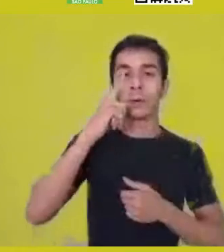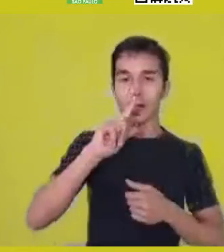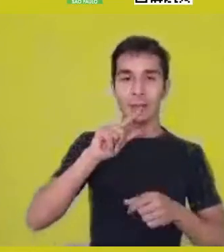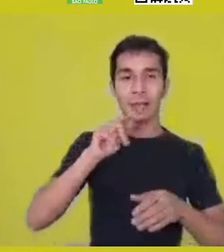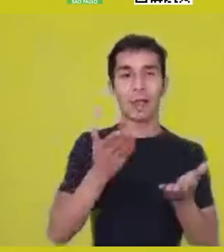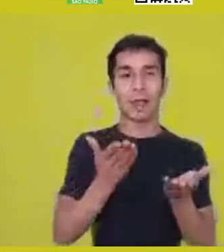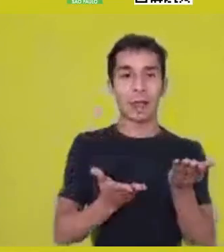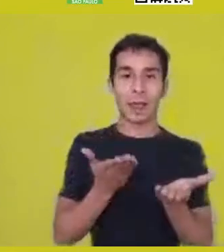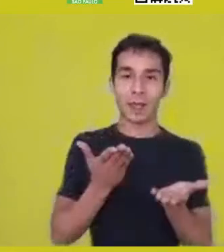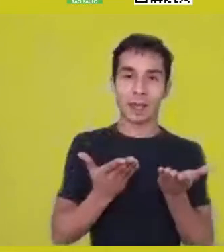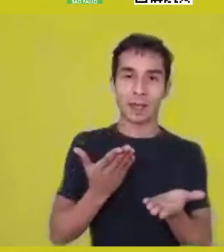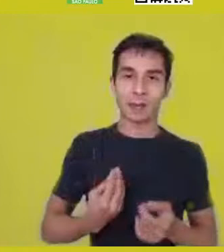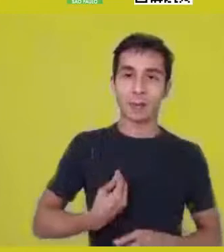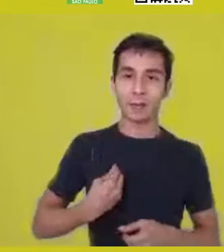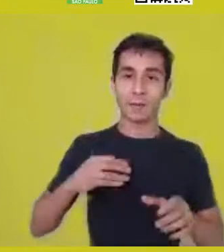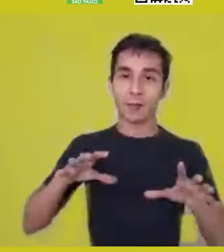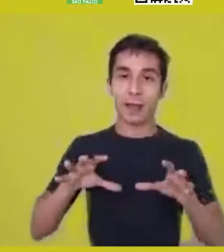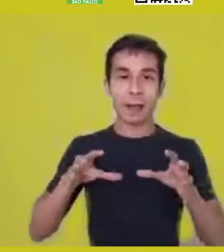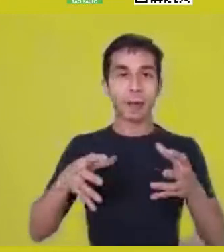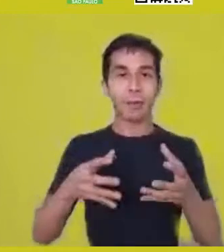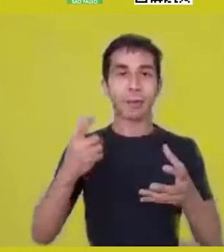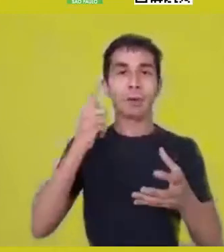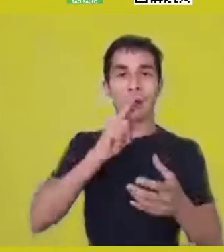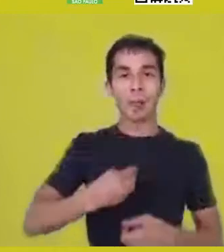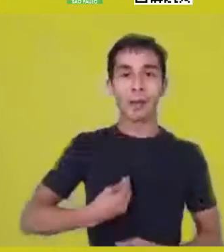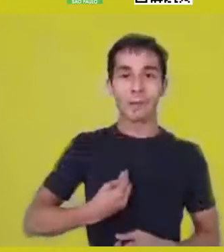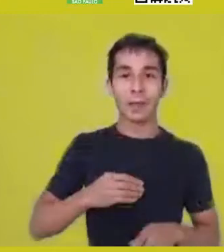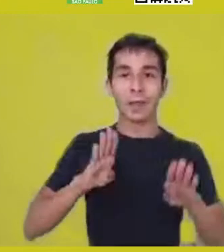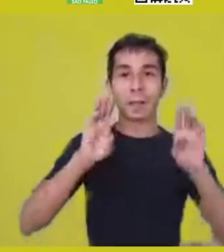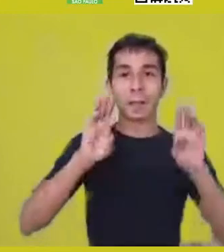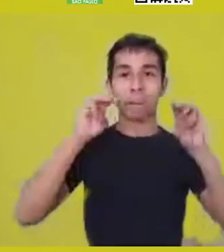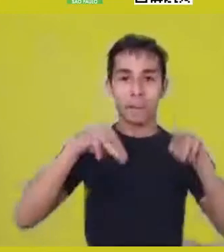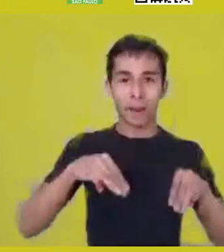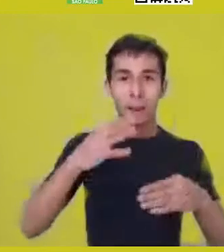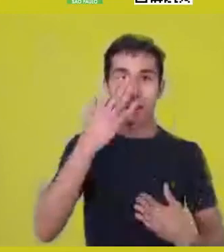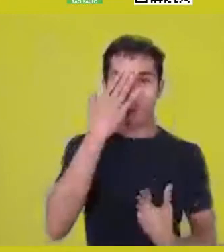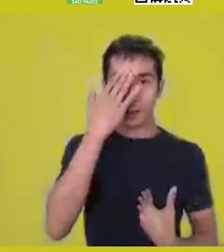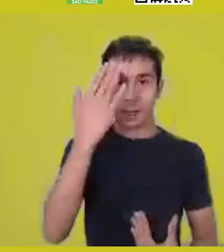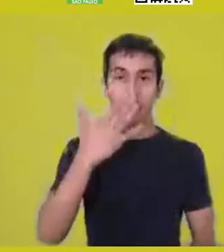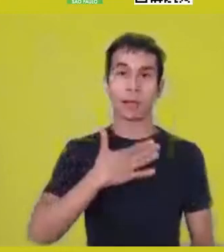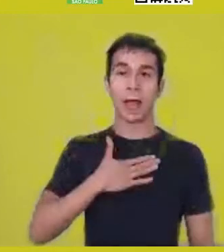so that we can achieve a good living. Gratefulness, ashe to us. Ashe, ashe.